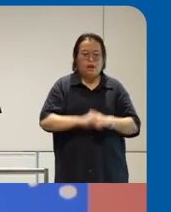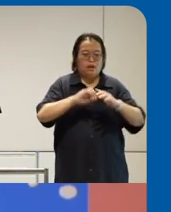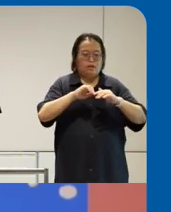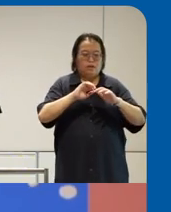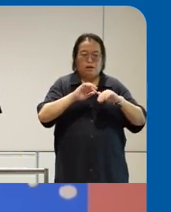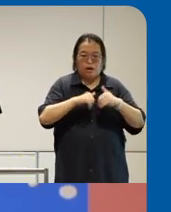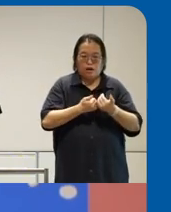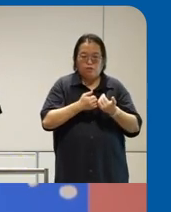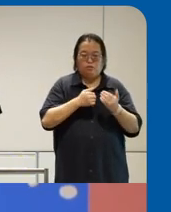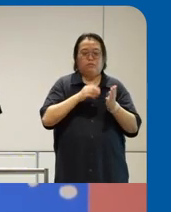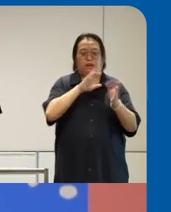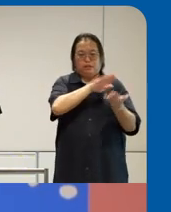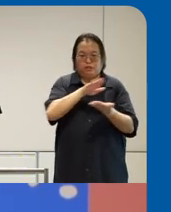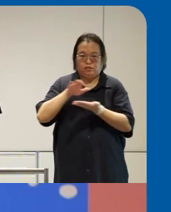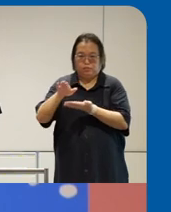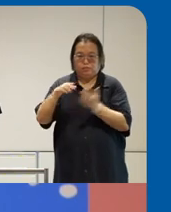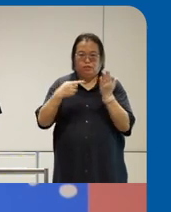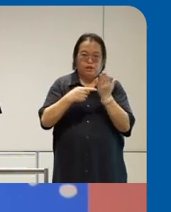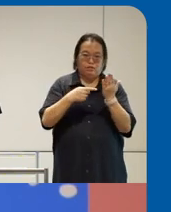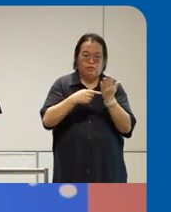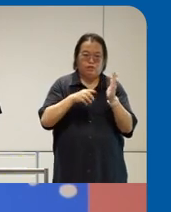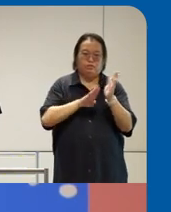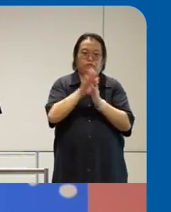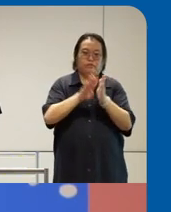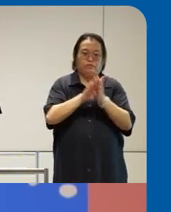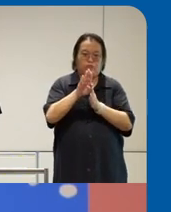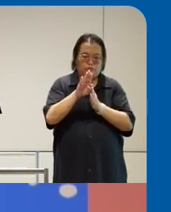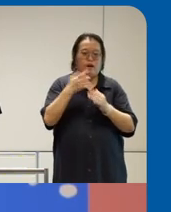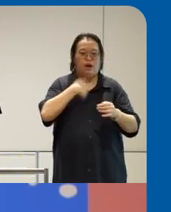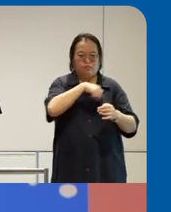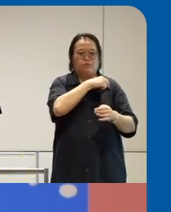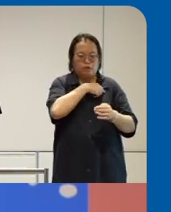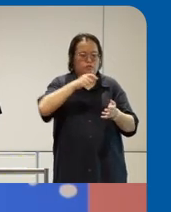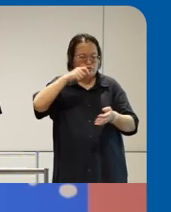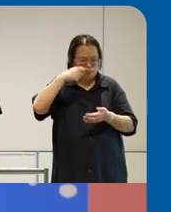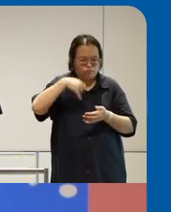technology should be developed so we are in the midst of rewriting some stuff uh so there's better